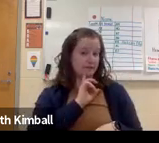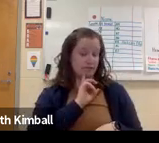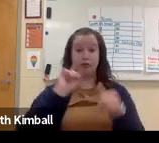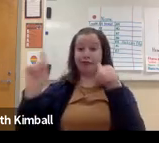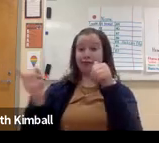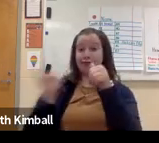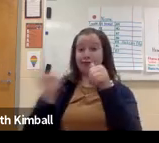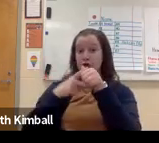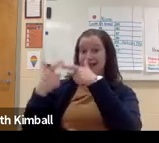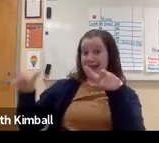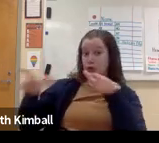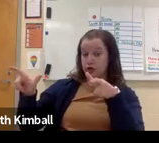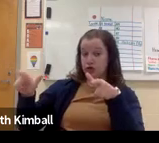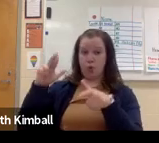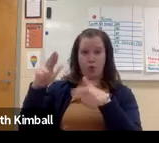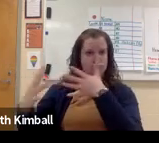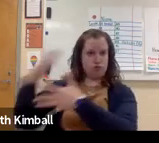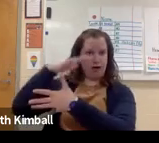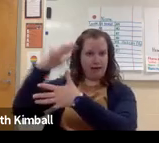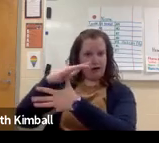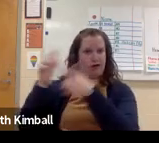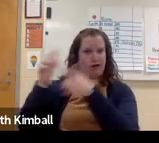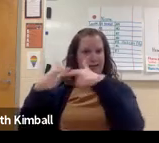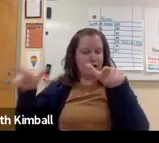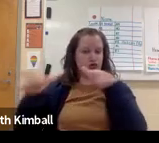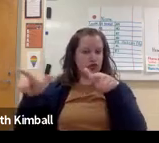Most of our teachers are deaf where